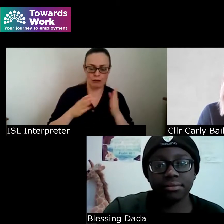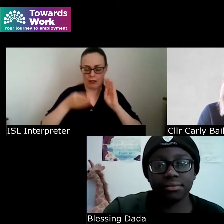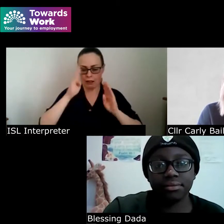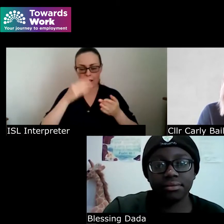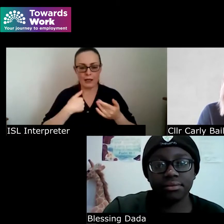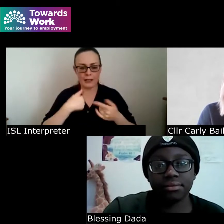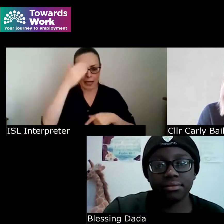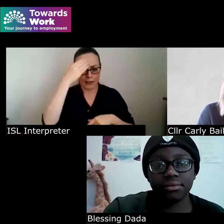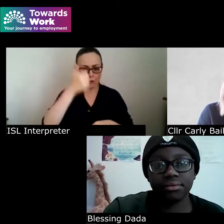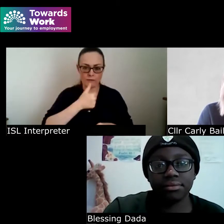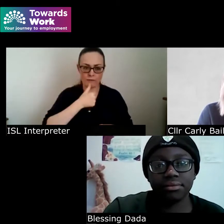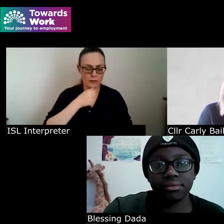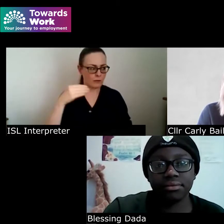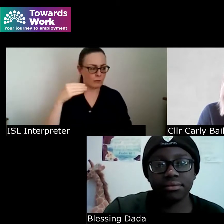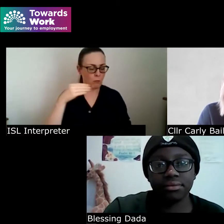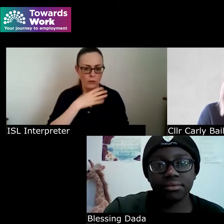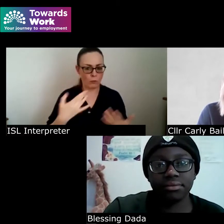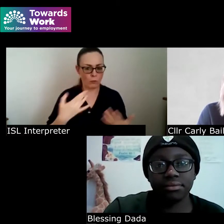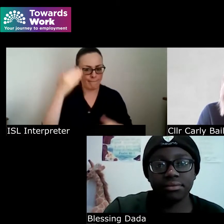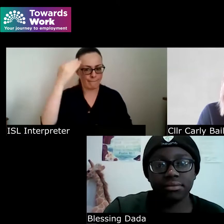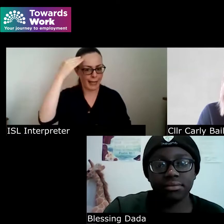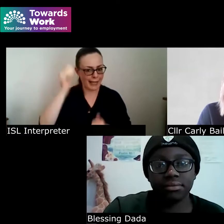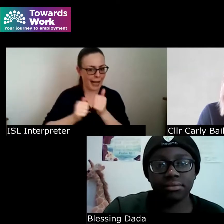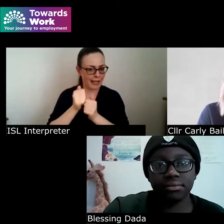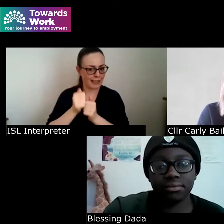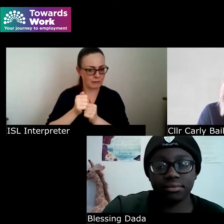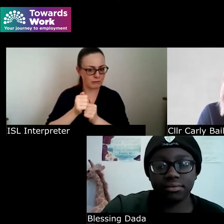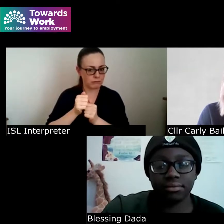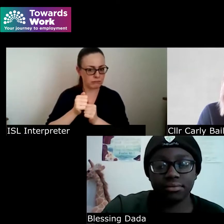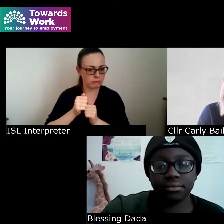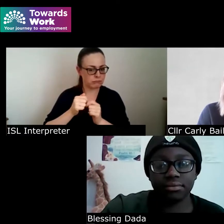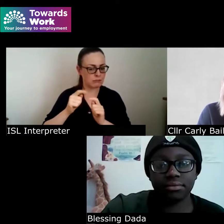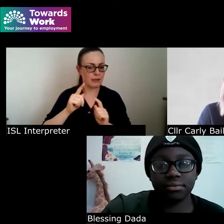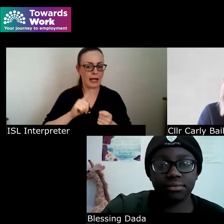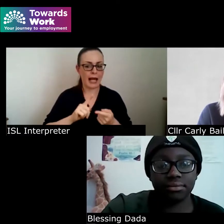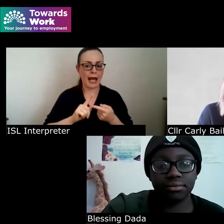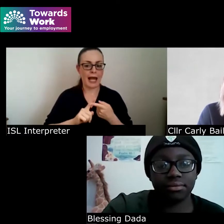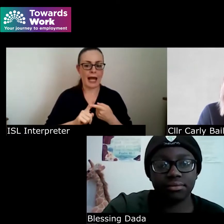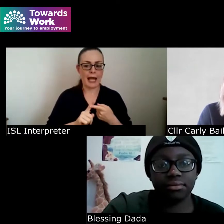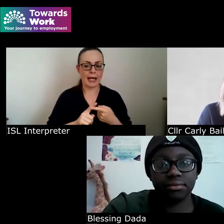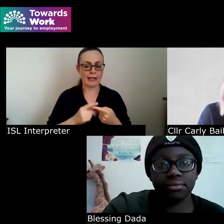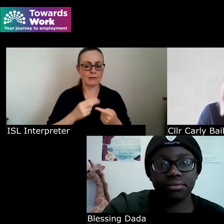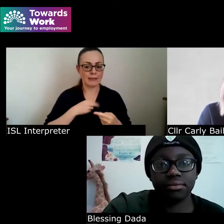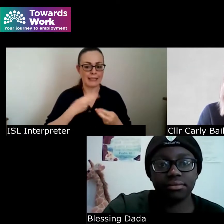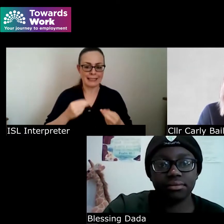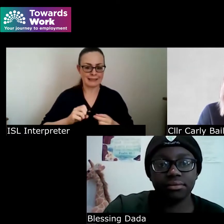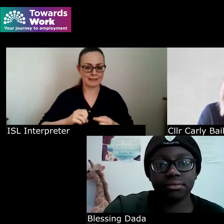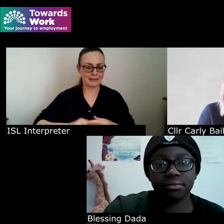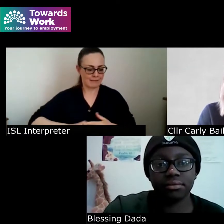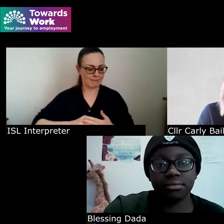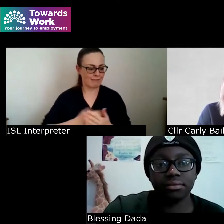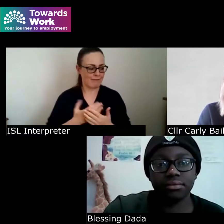my mind active and personally developing as a human and as an individual and online